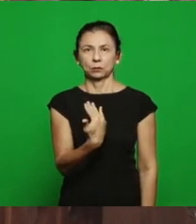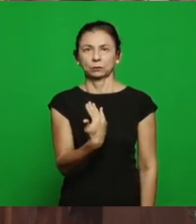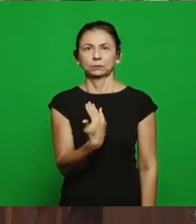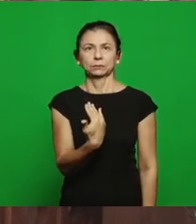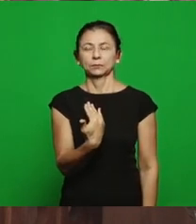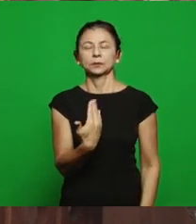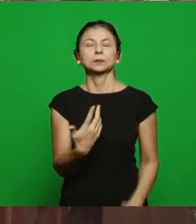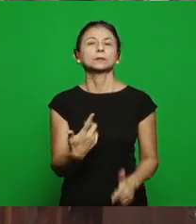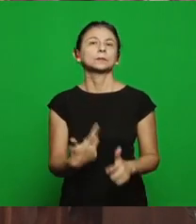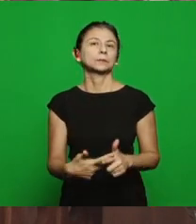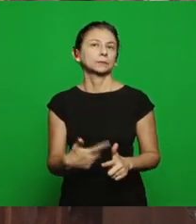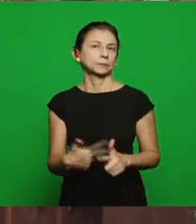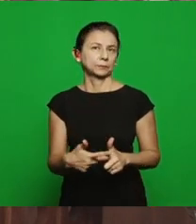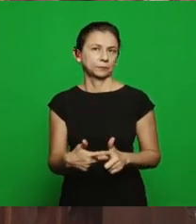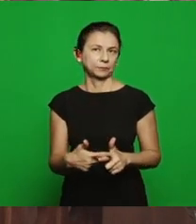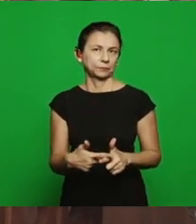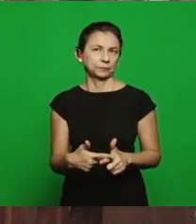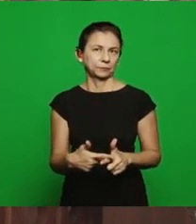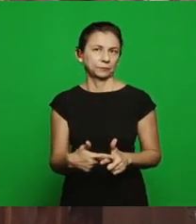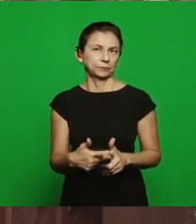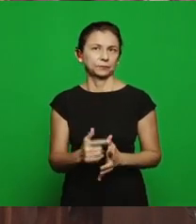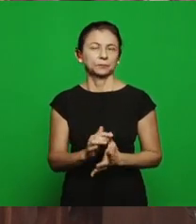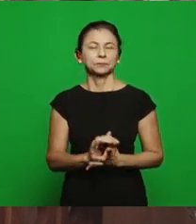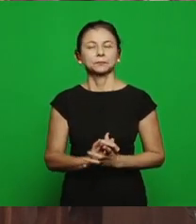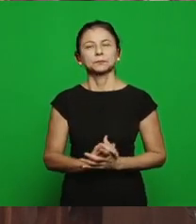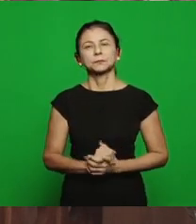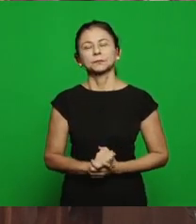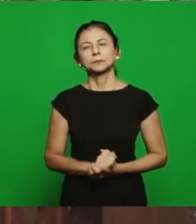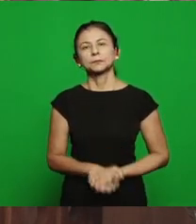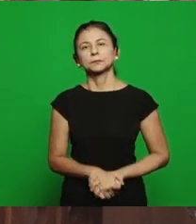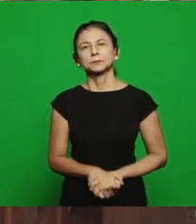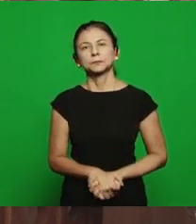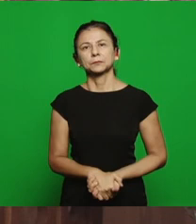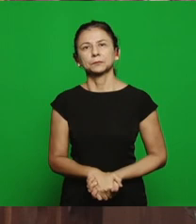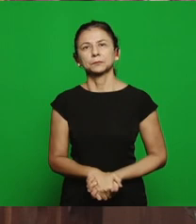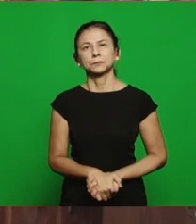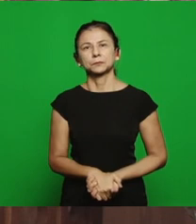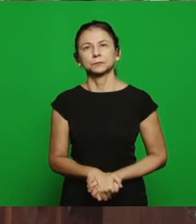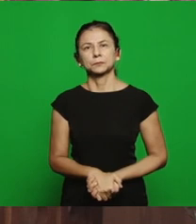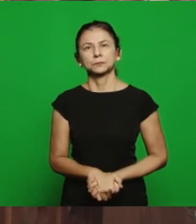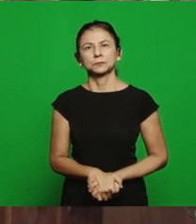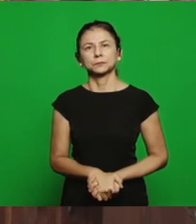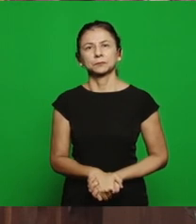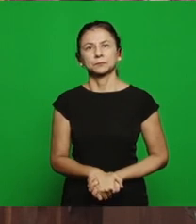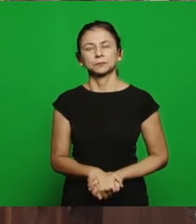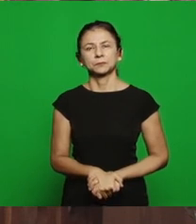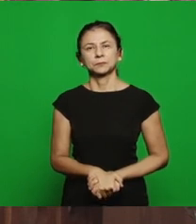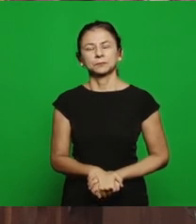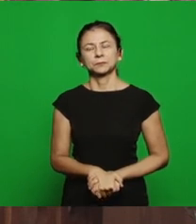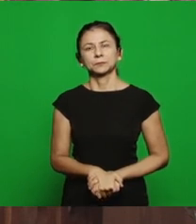life that existed here no longer exists, without